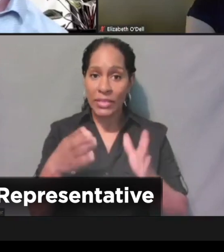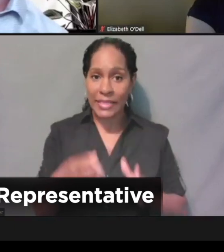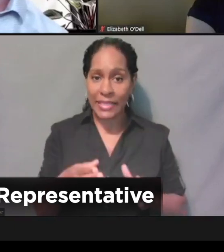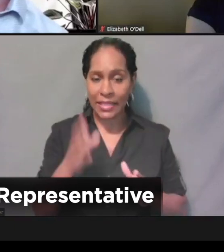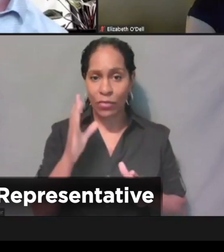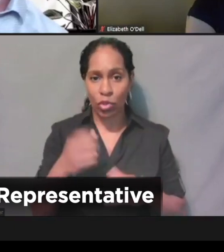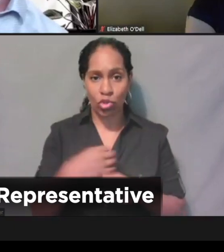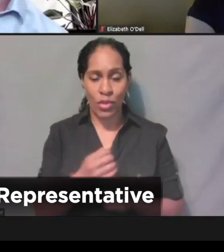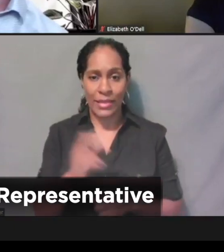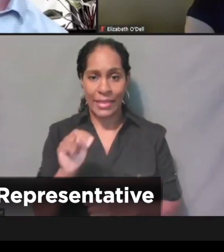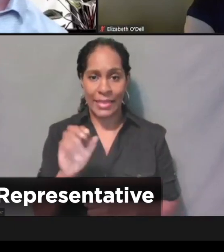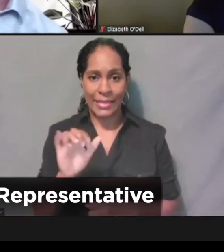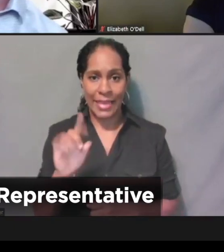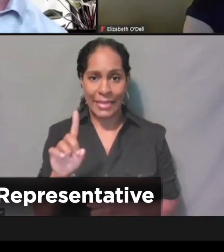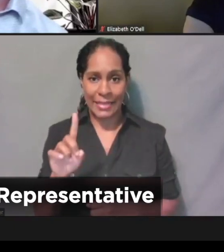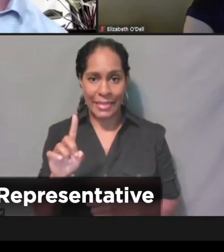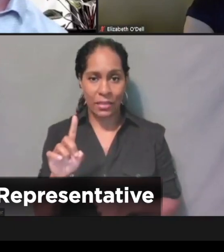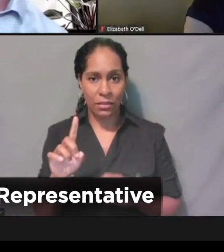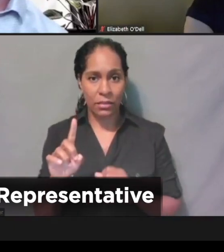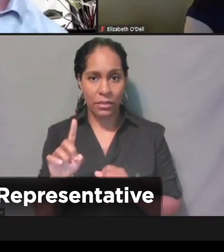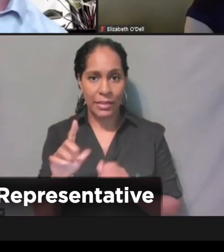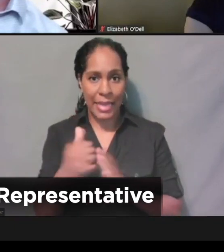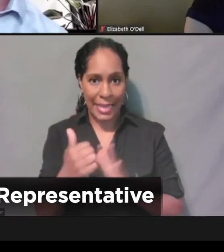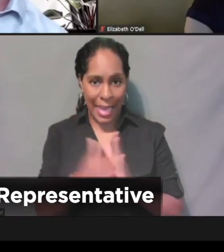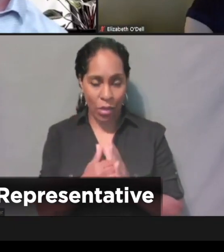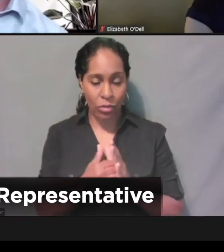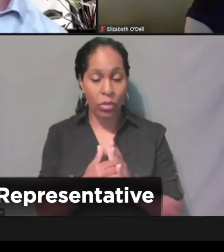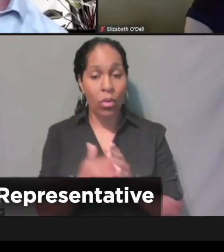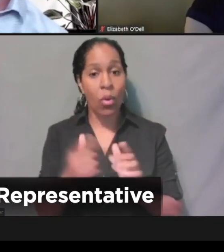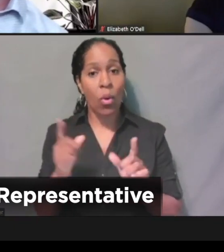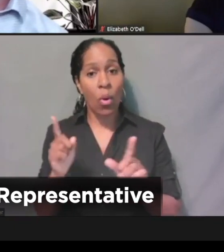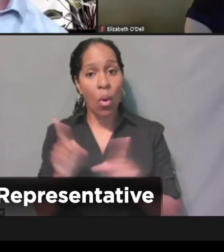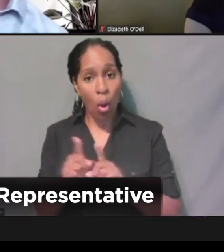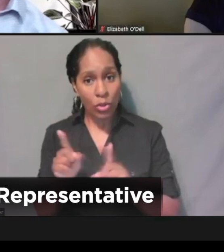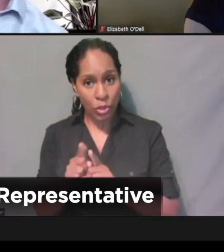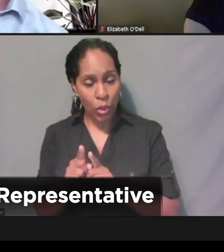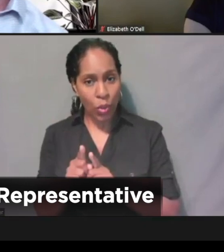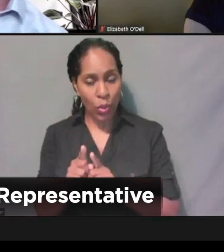as well as the individuals that they are assisting?